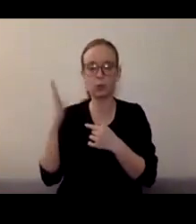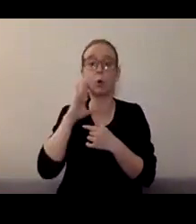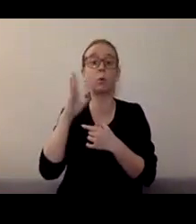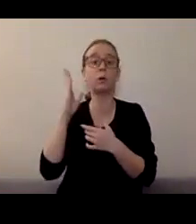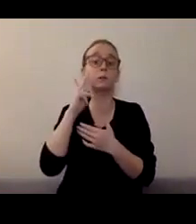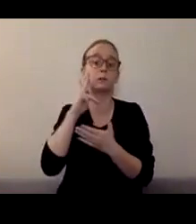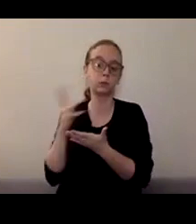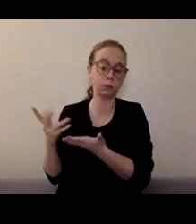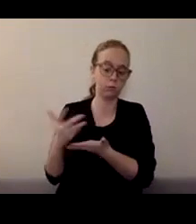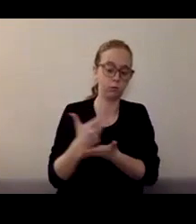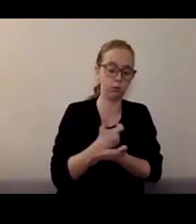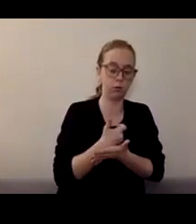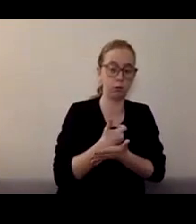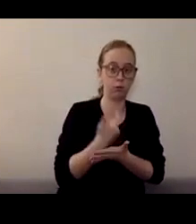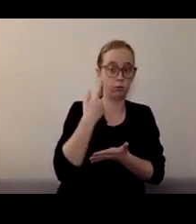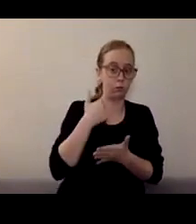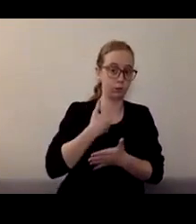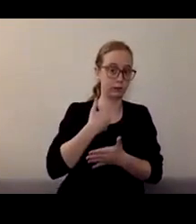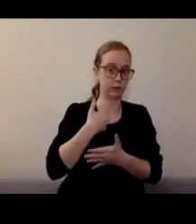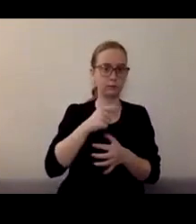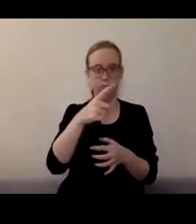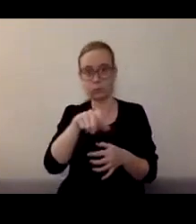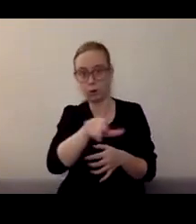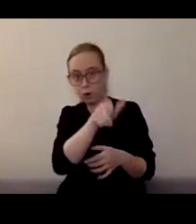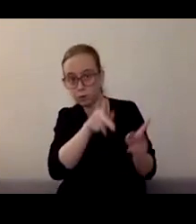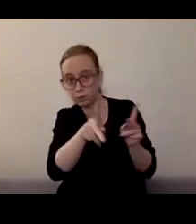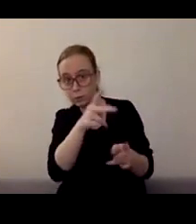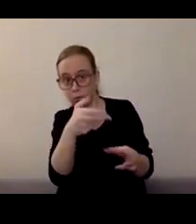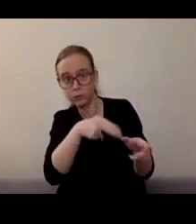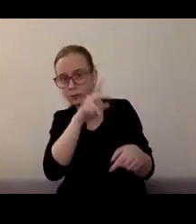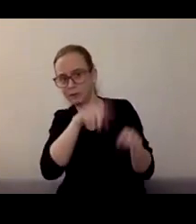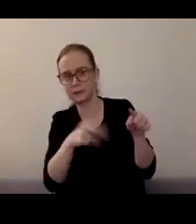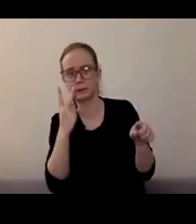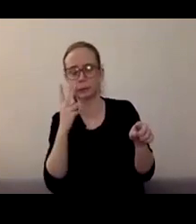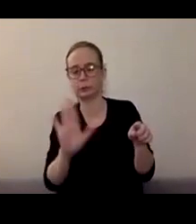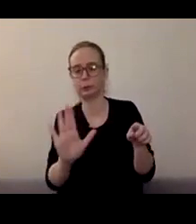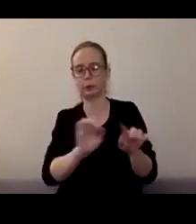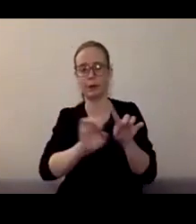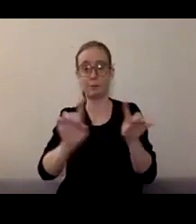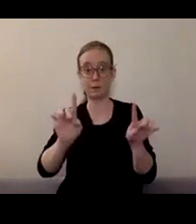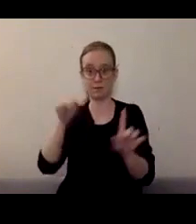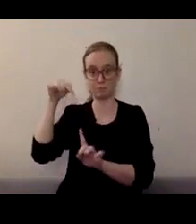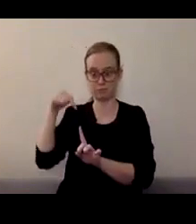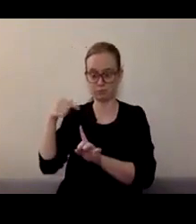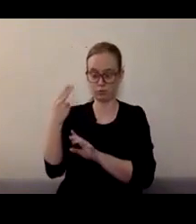If your question is for a specific panelist, please let us know. Library staff will also be sharing links to resources